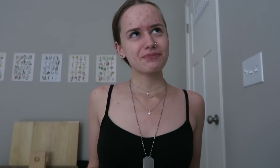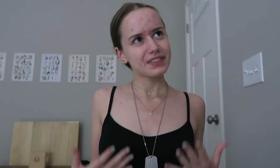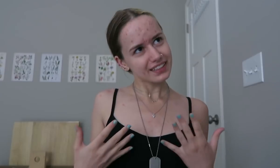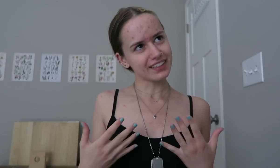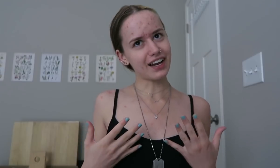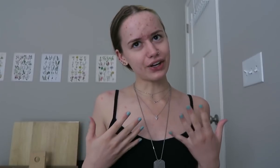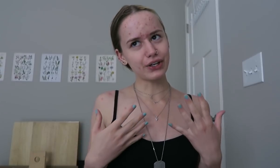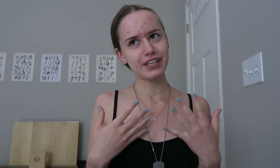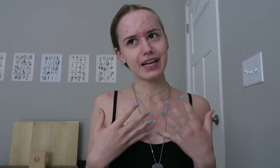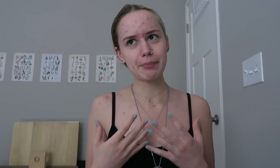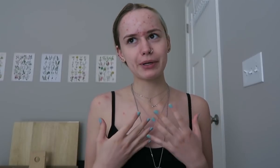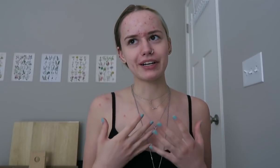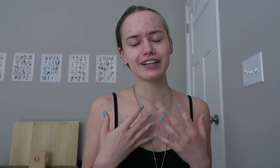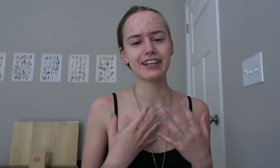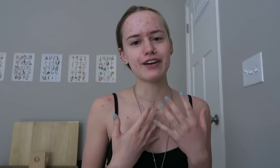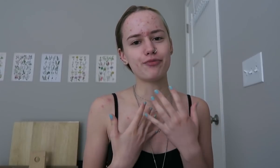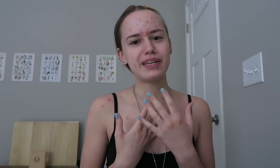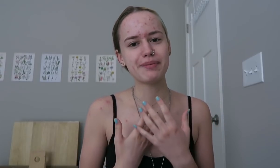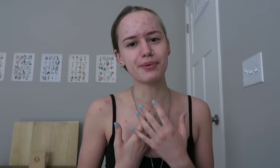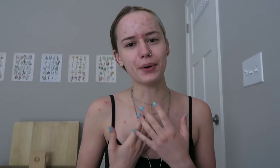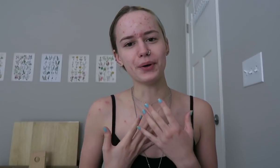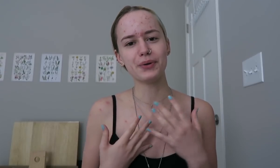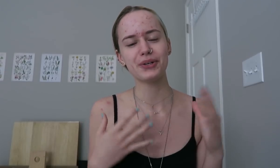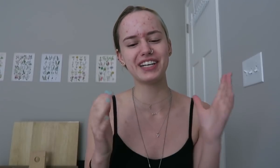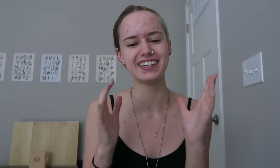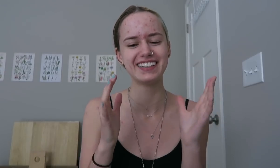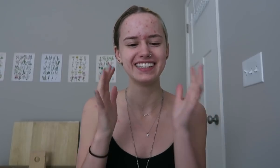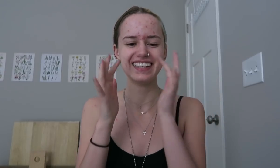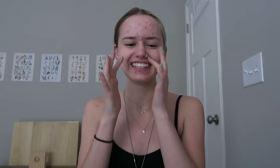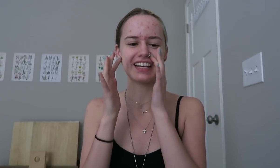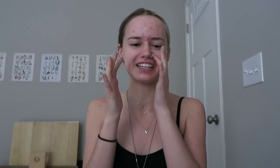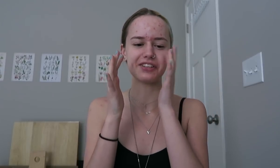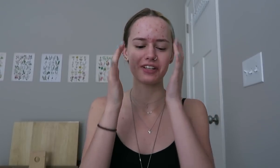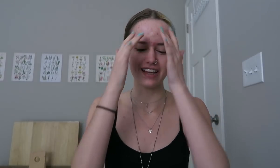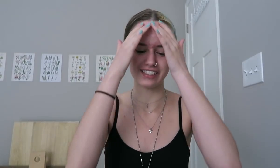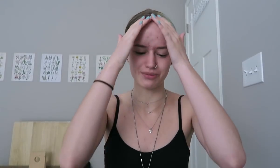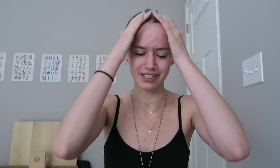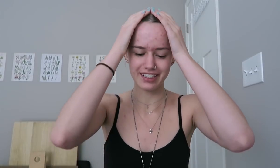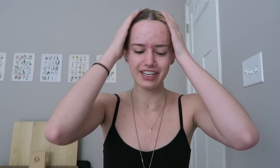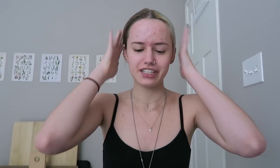A good number of people that I took classes with